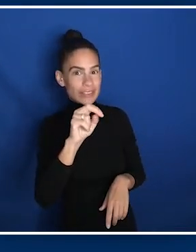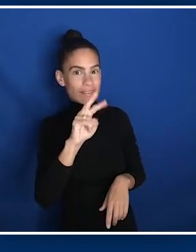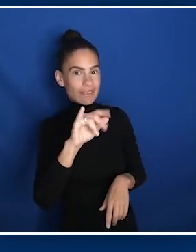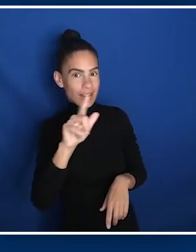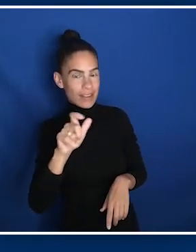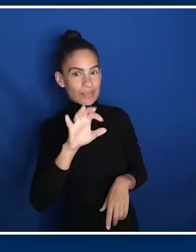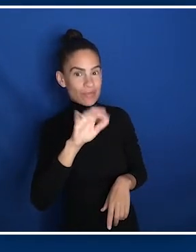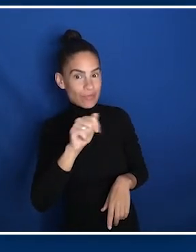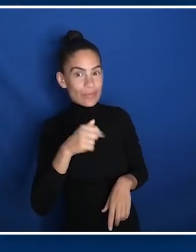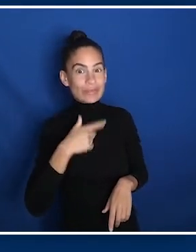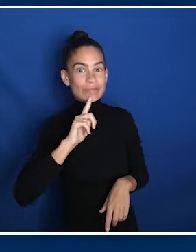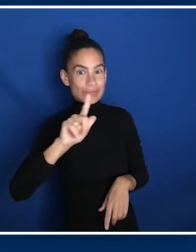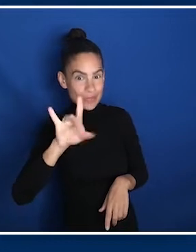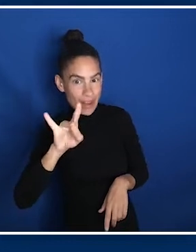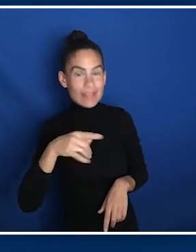and I use a power wheelchair to get around.